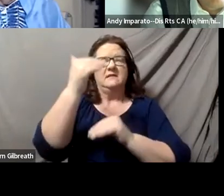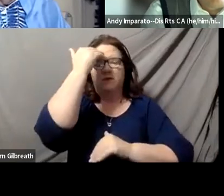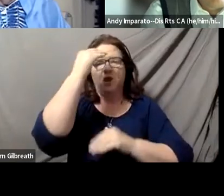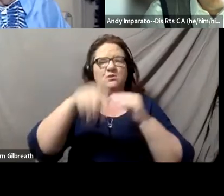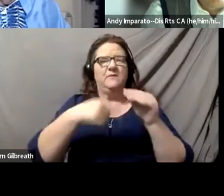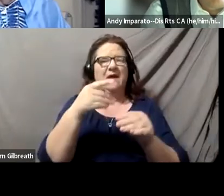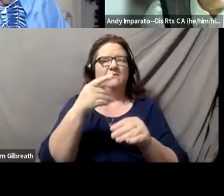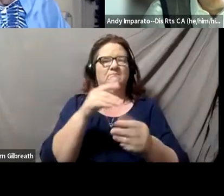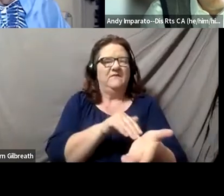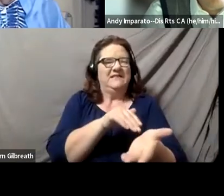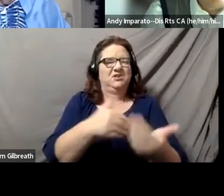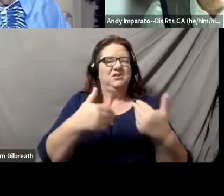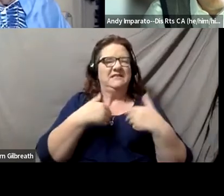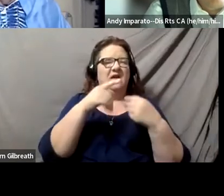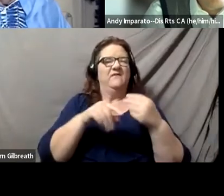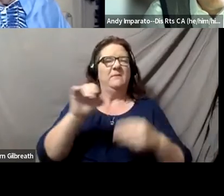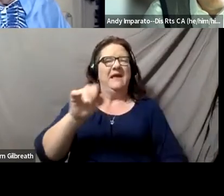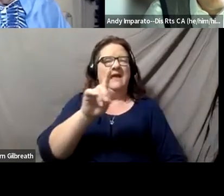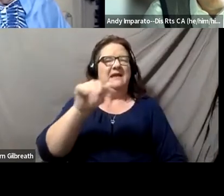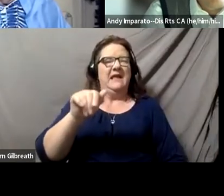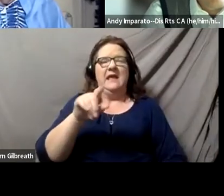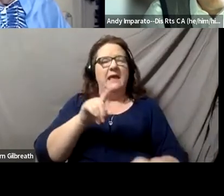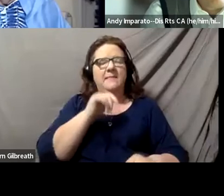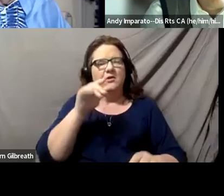and their responsibility to provide patients with accommodations in clinical practice.